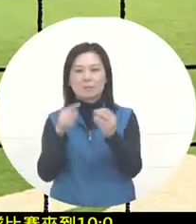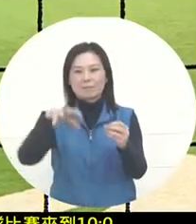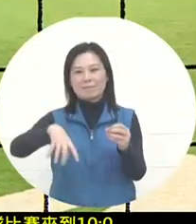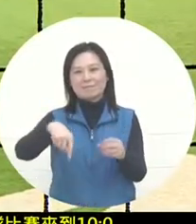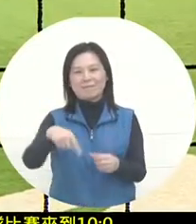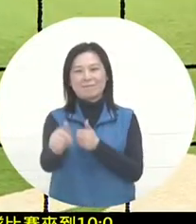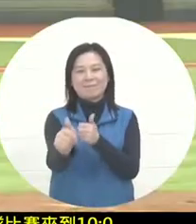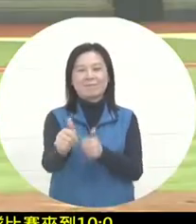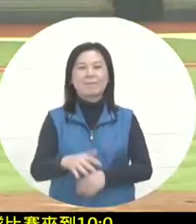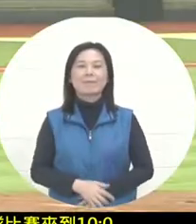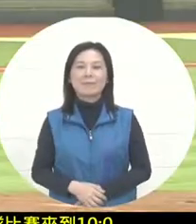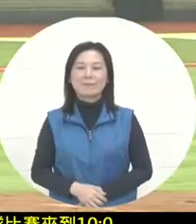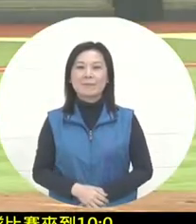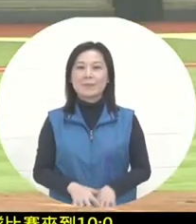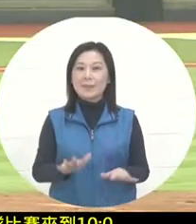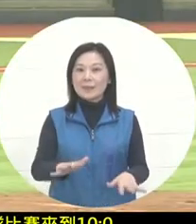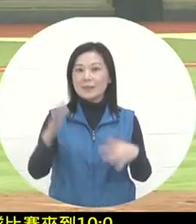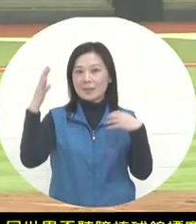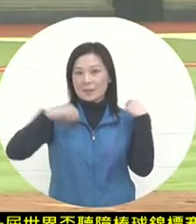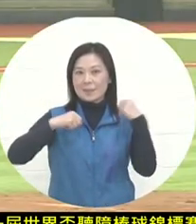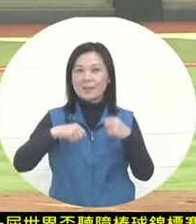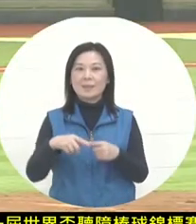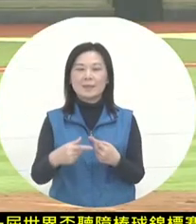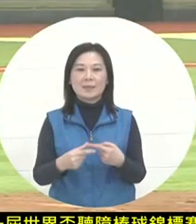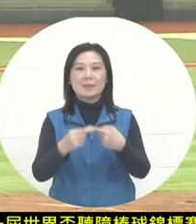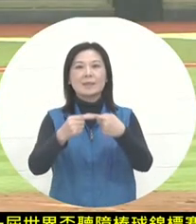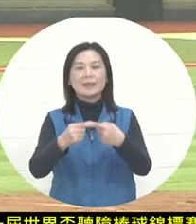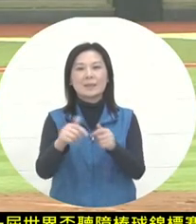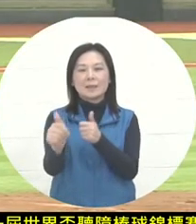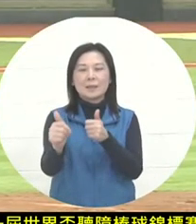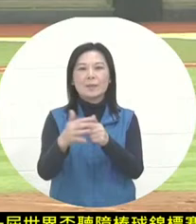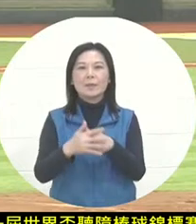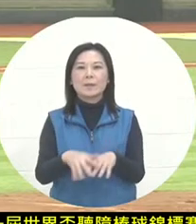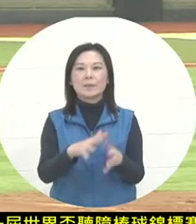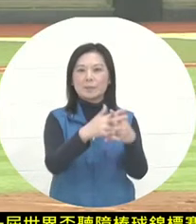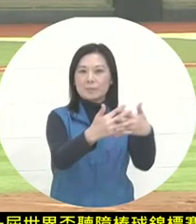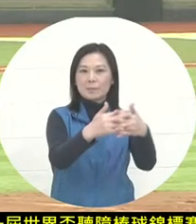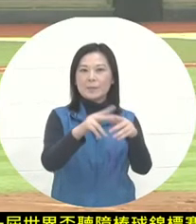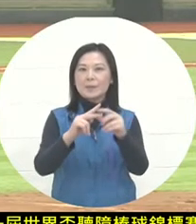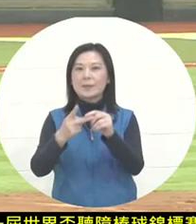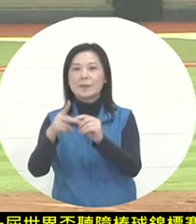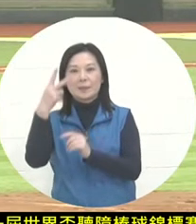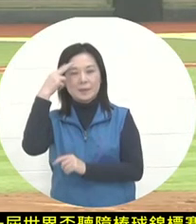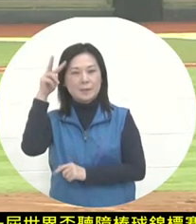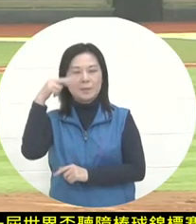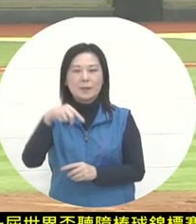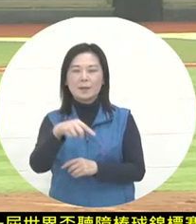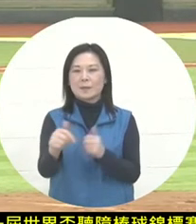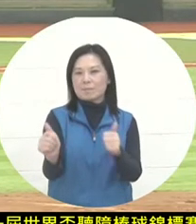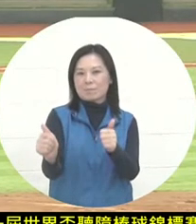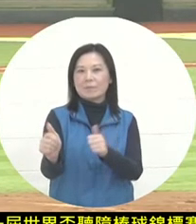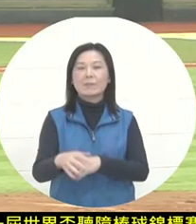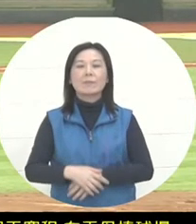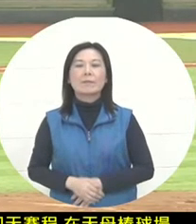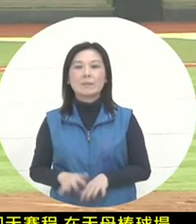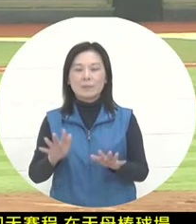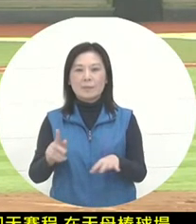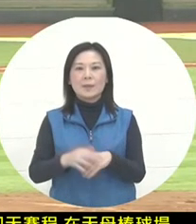The first game of the fourth day of the morning schedule is a match between the American team and the Mexican team. At present, two innings of the game have been played. Oh,